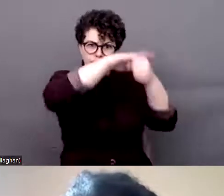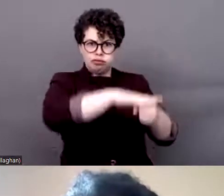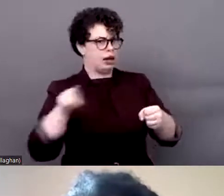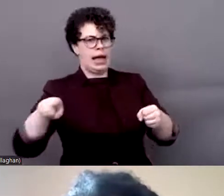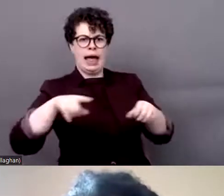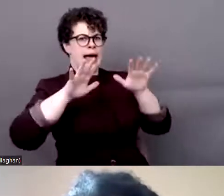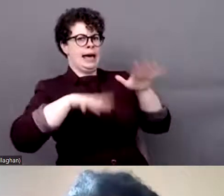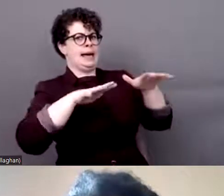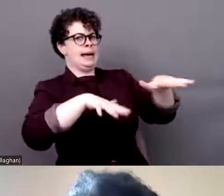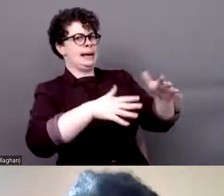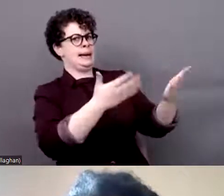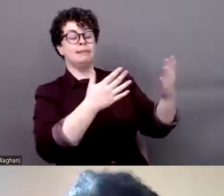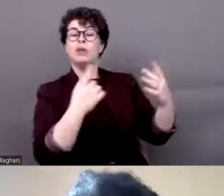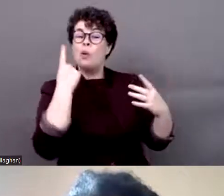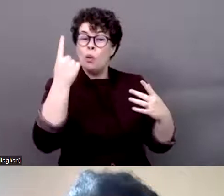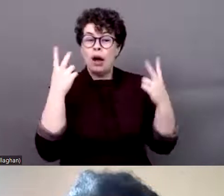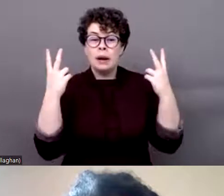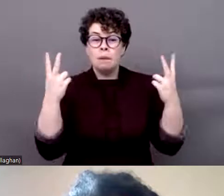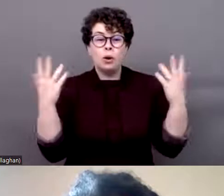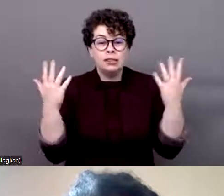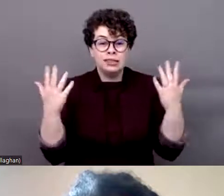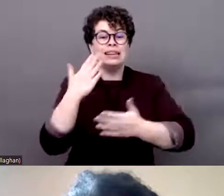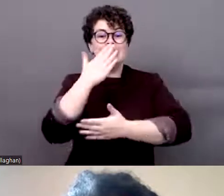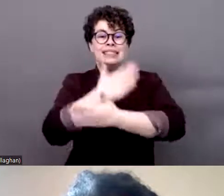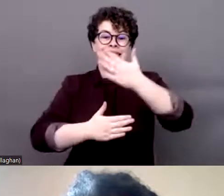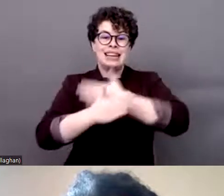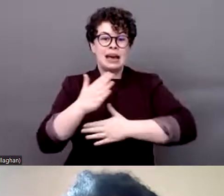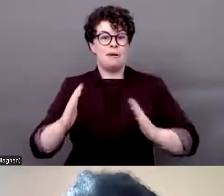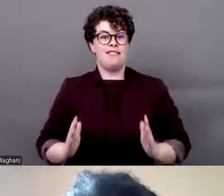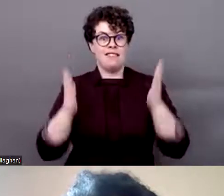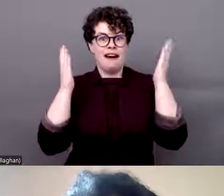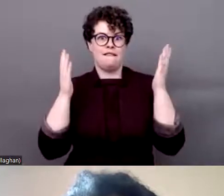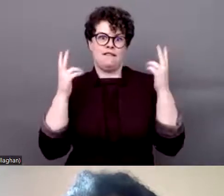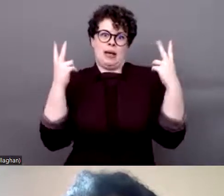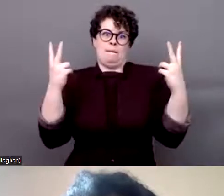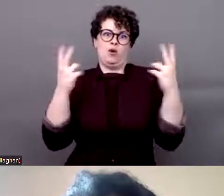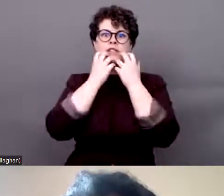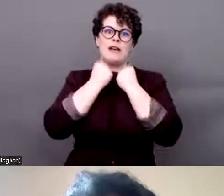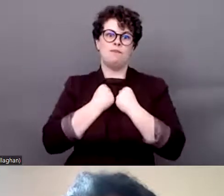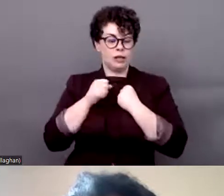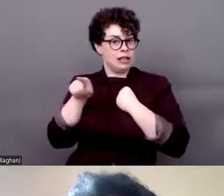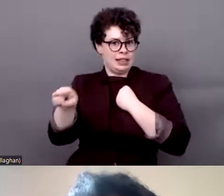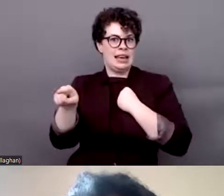the Black Disabled Lives Matter mooched. Just to wrap up as highlighted yesterday at the civil society forum disability inclusion is